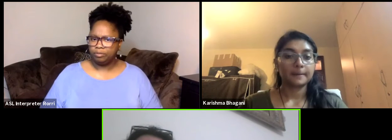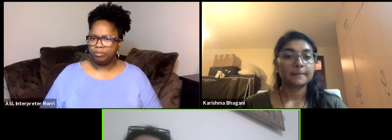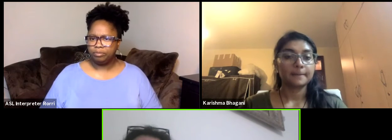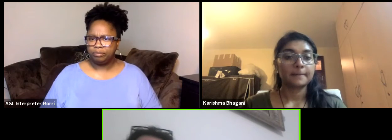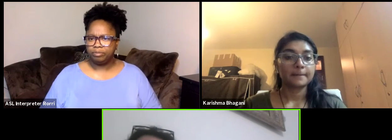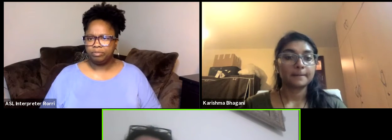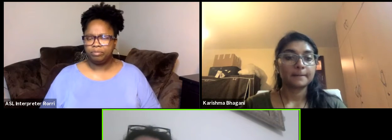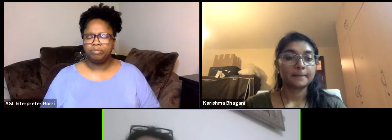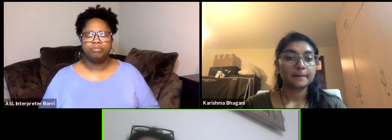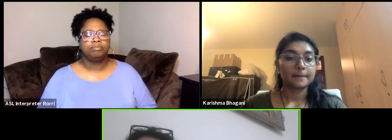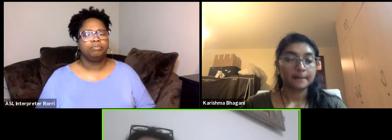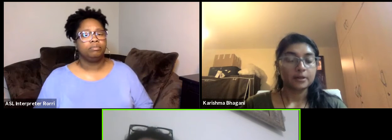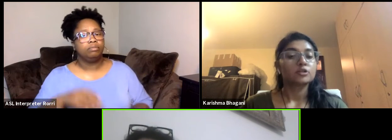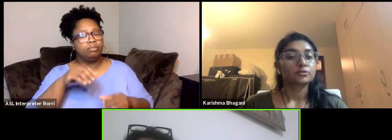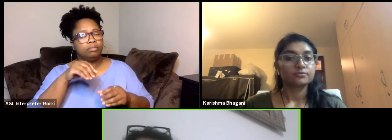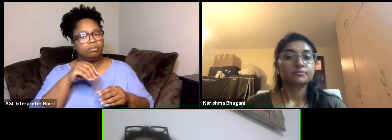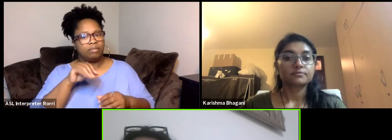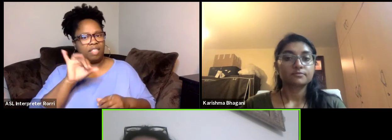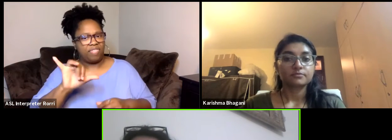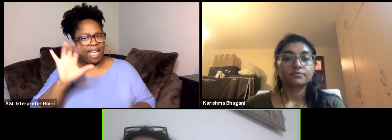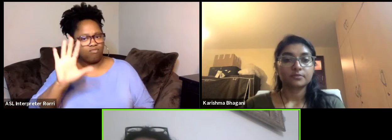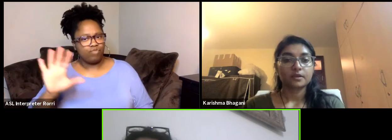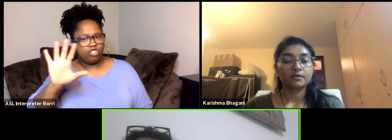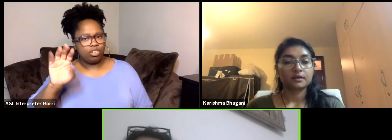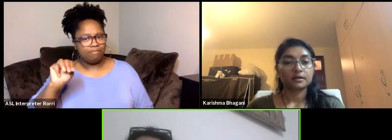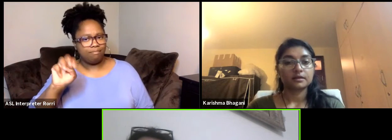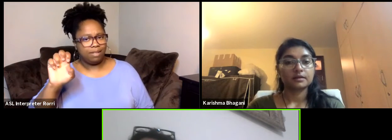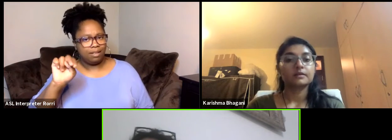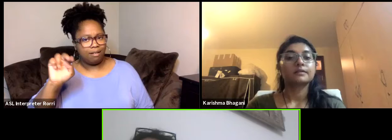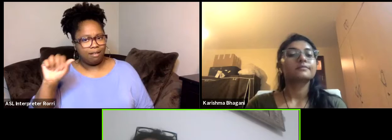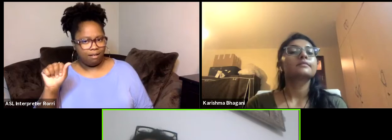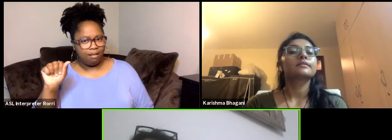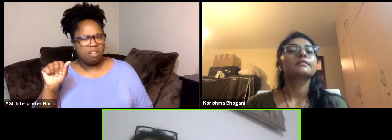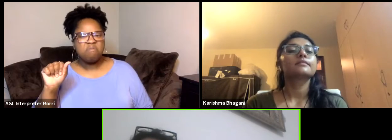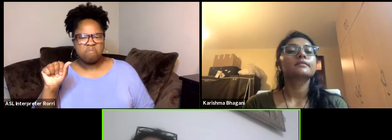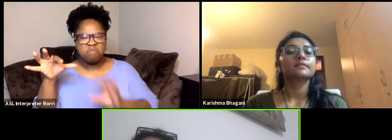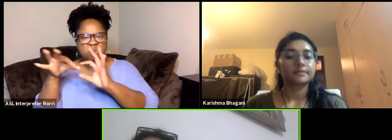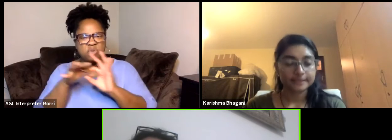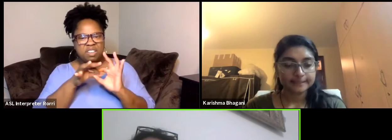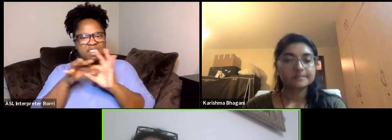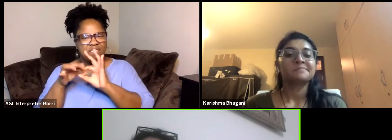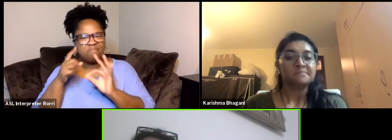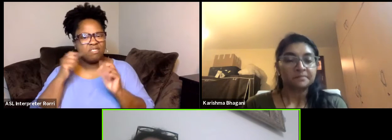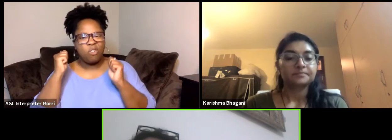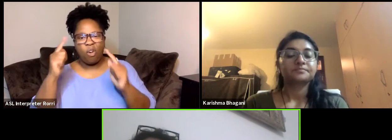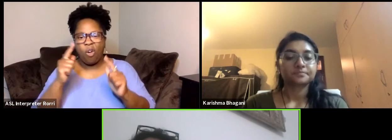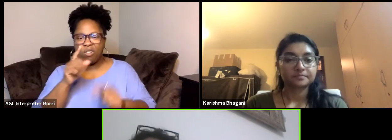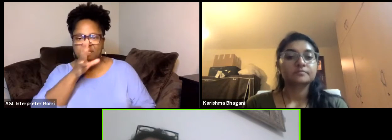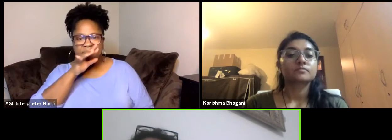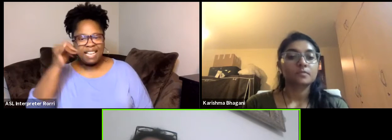Within the MENA region there is a unity because we all speak Arabic. Even if there are different dialects